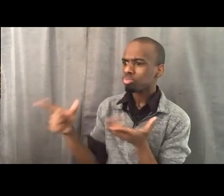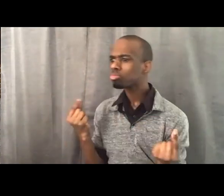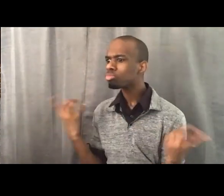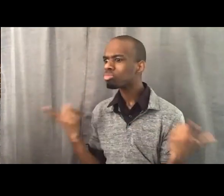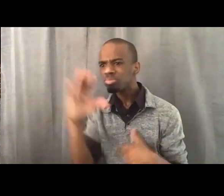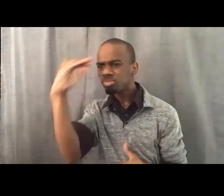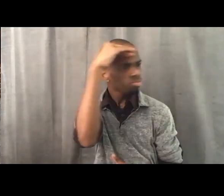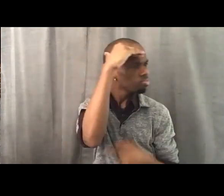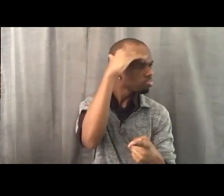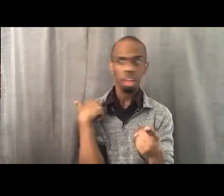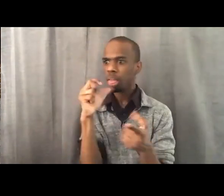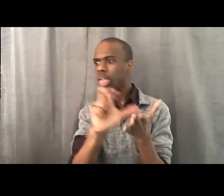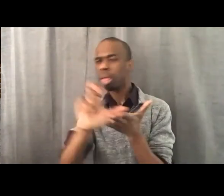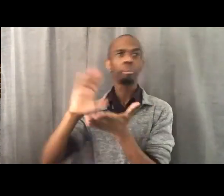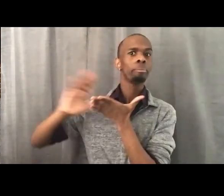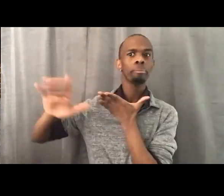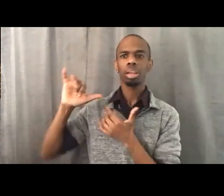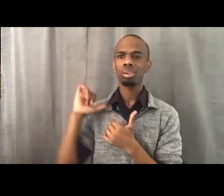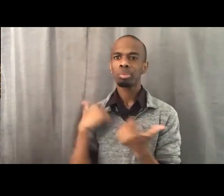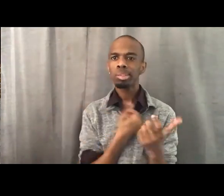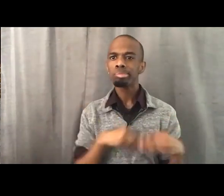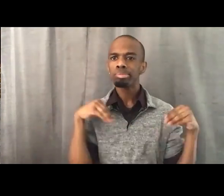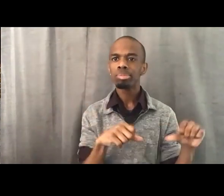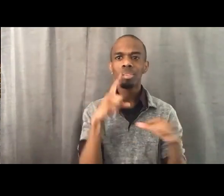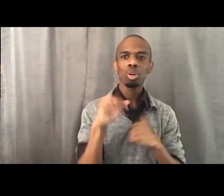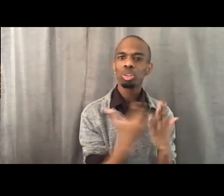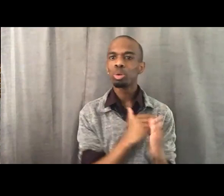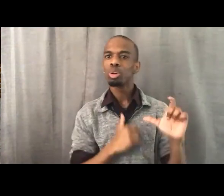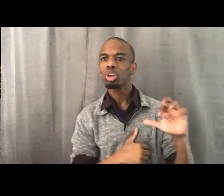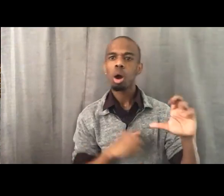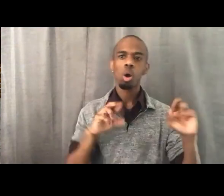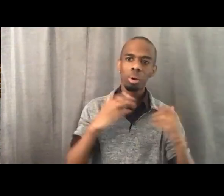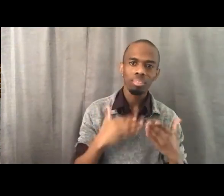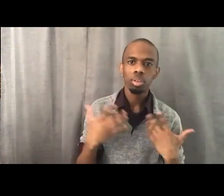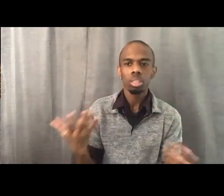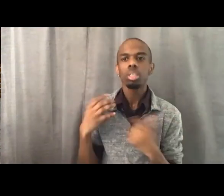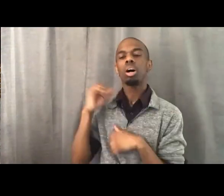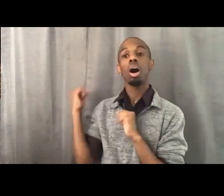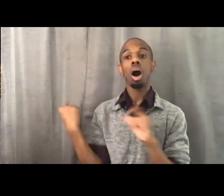on new cars or something. You're not supposed to spend all of the money that you receive.